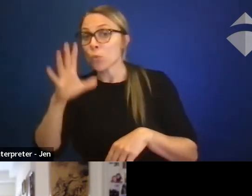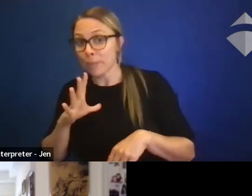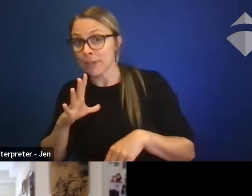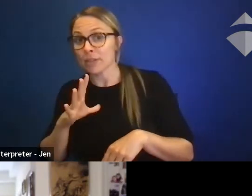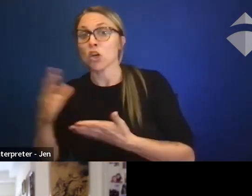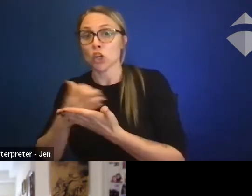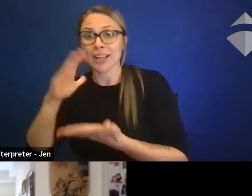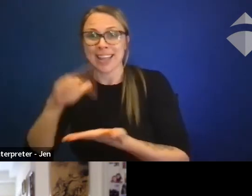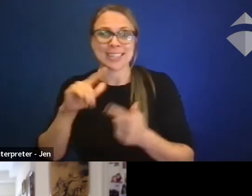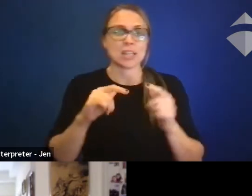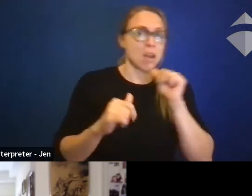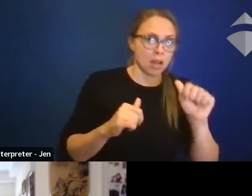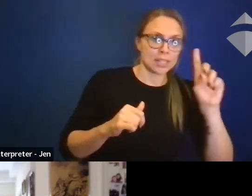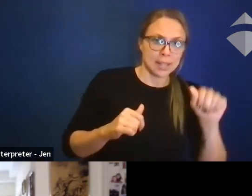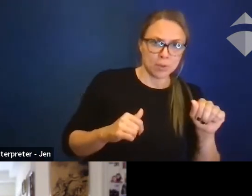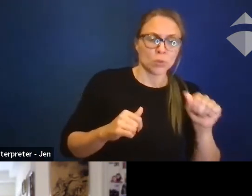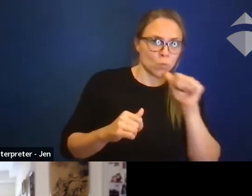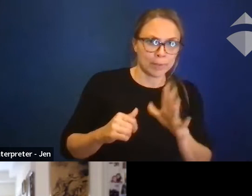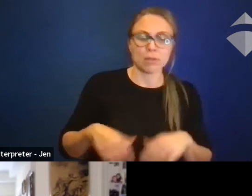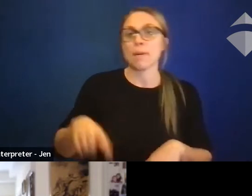So these are things that we need to be,